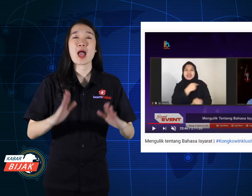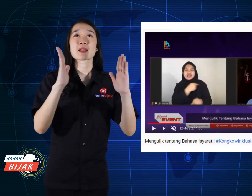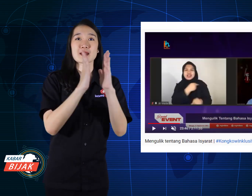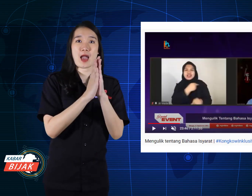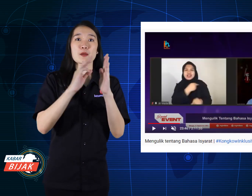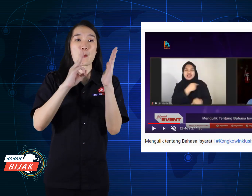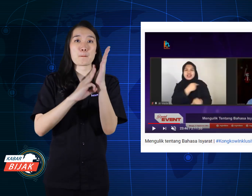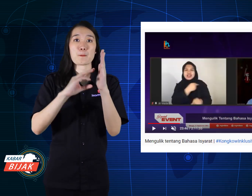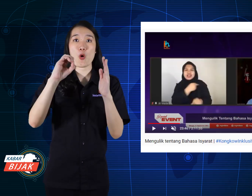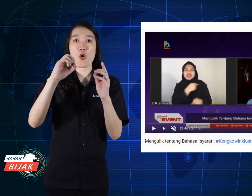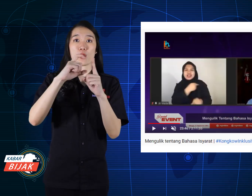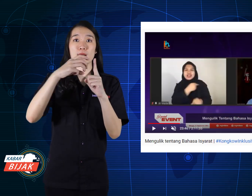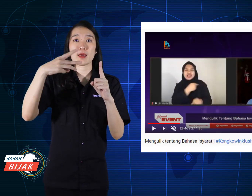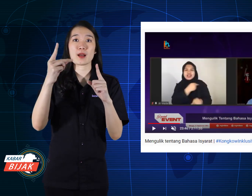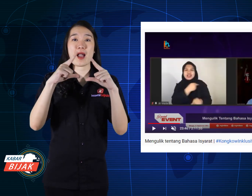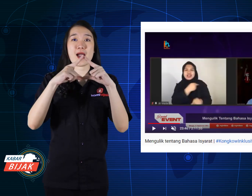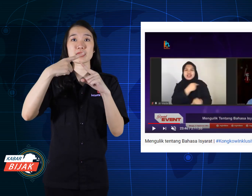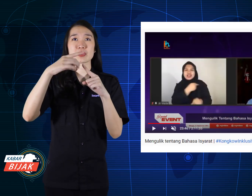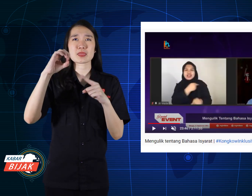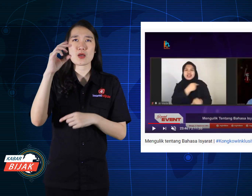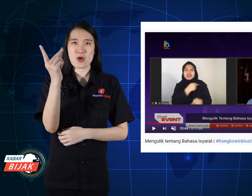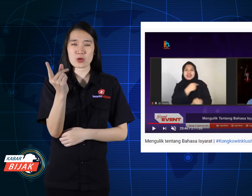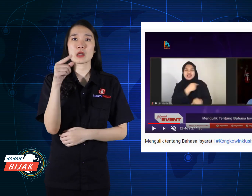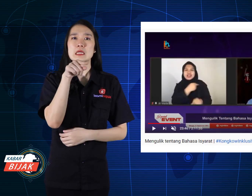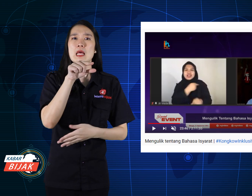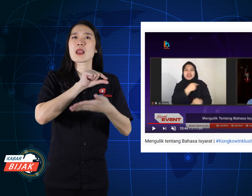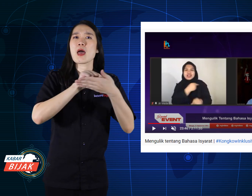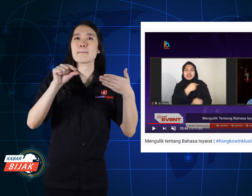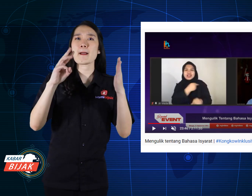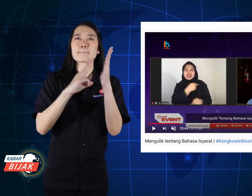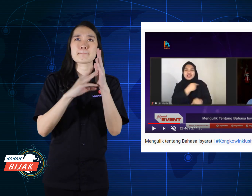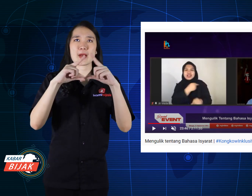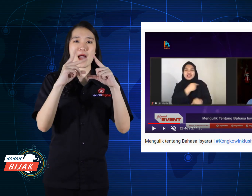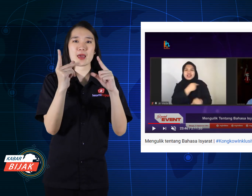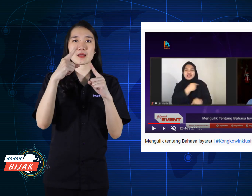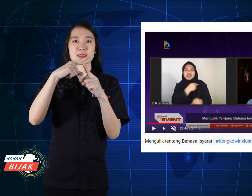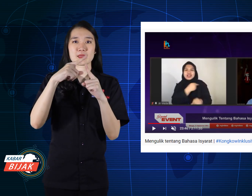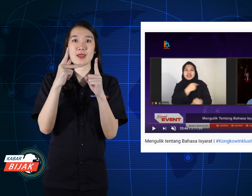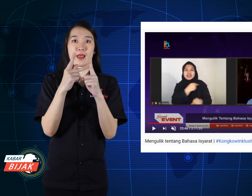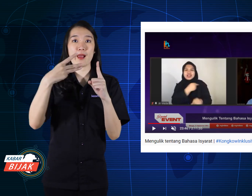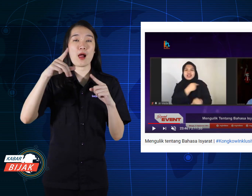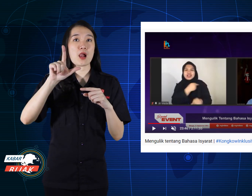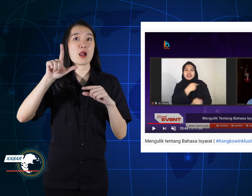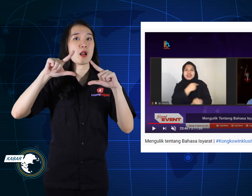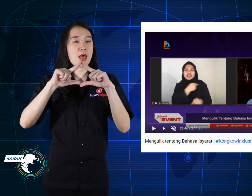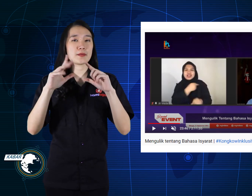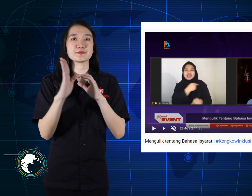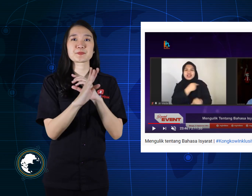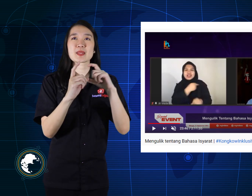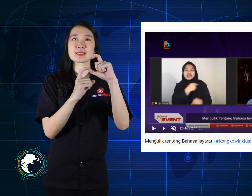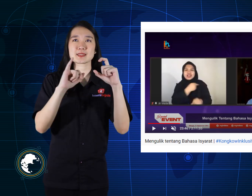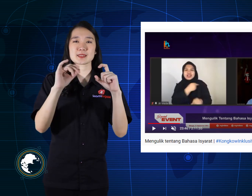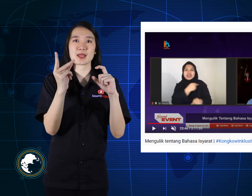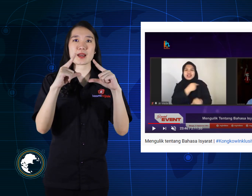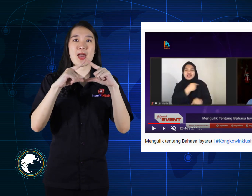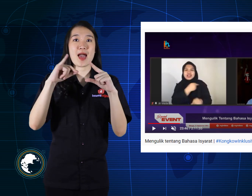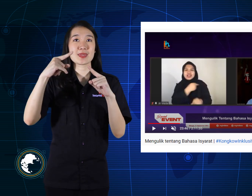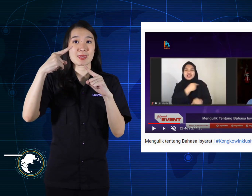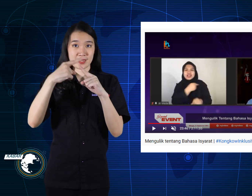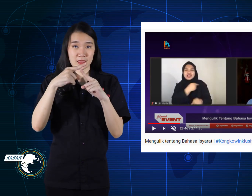and, moderated by Marthella Sirait.